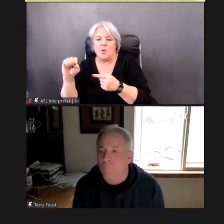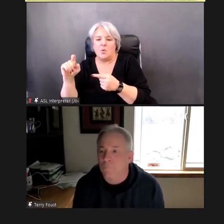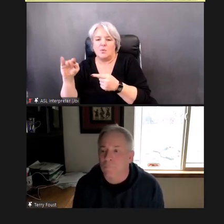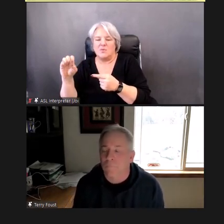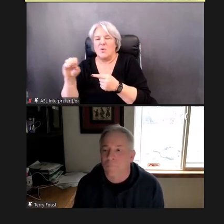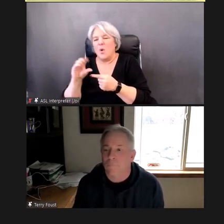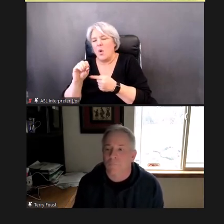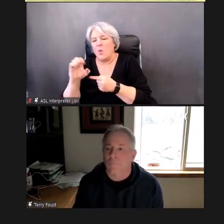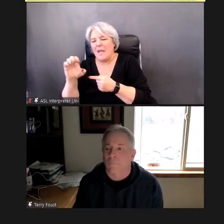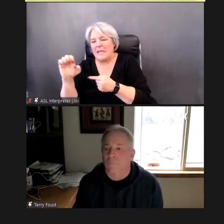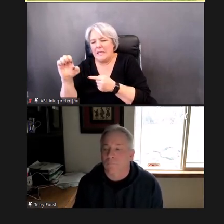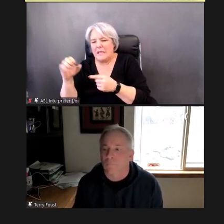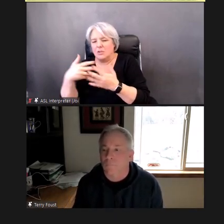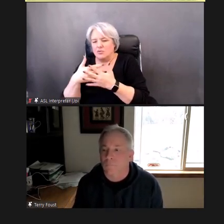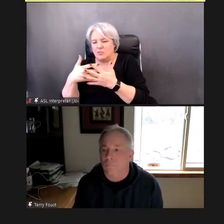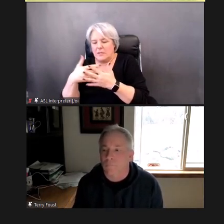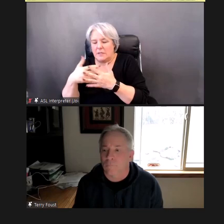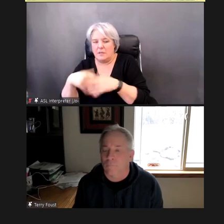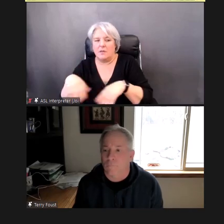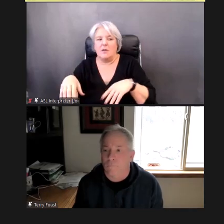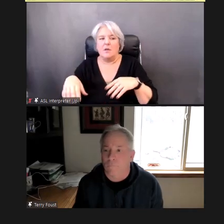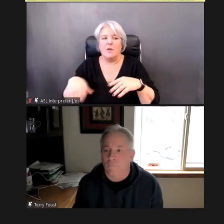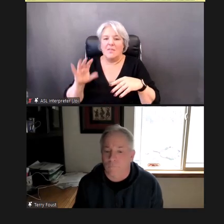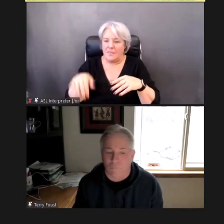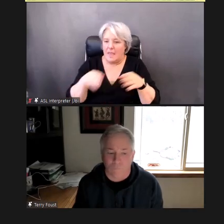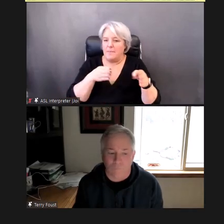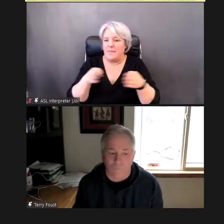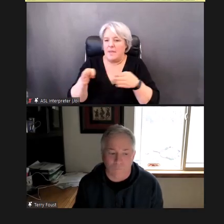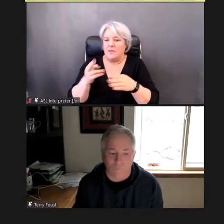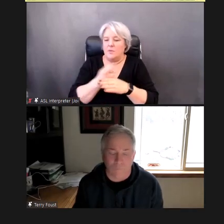is the method used with birth-three-year-olds and